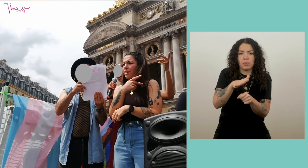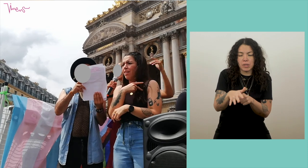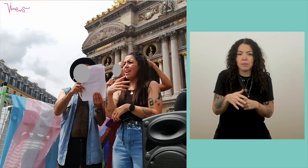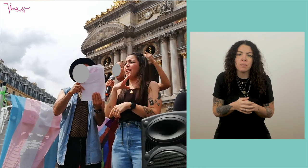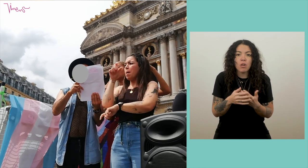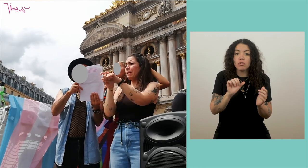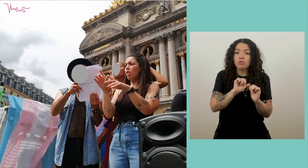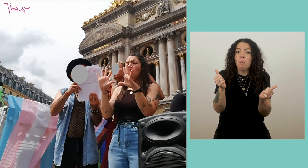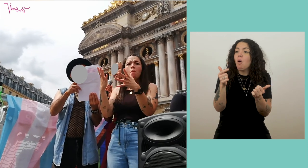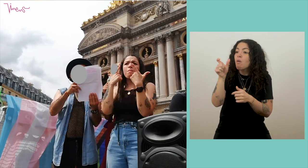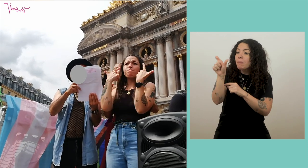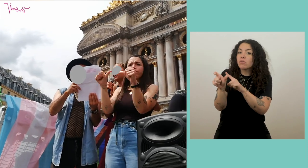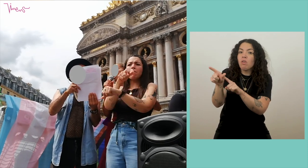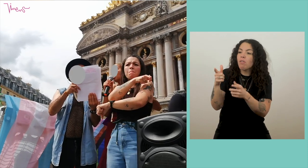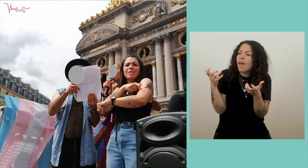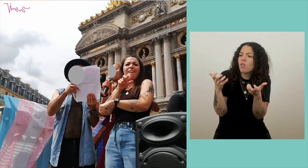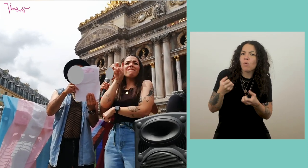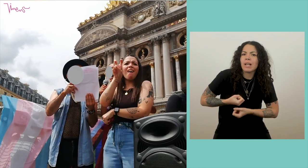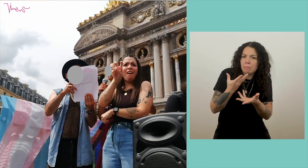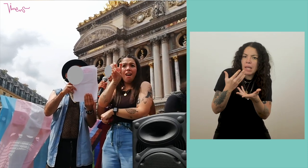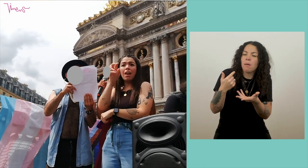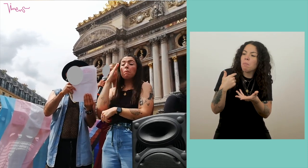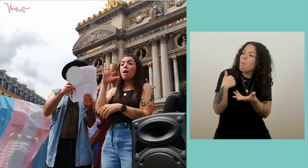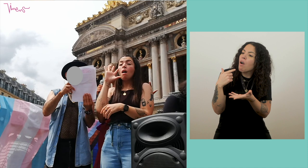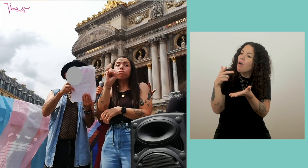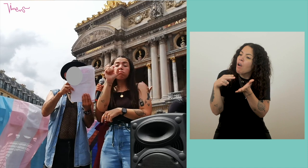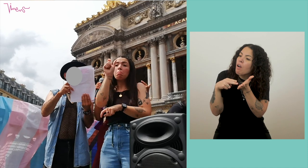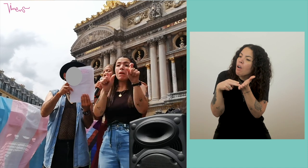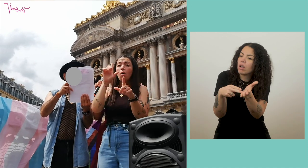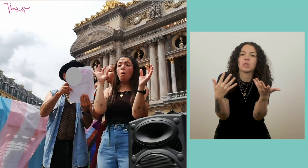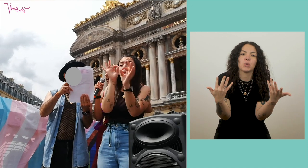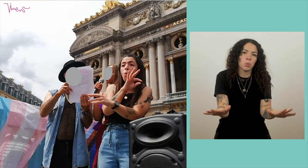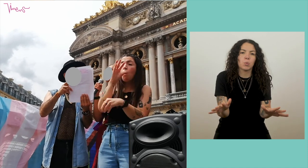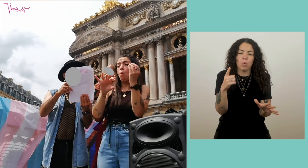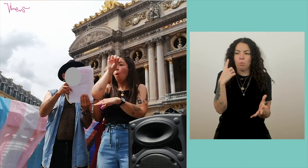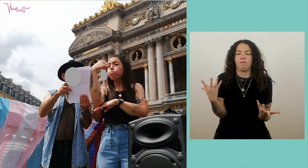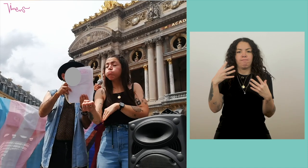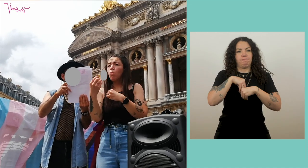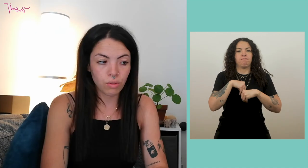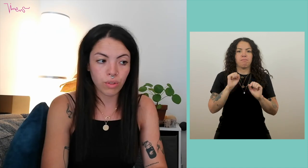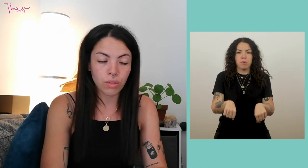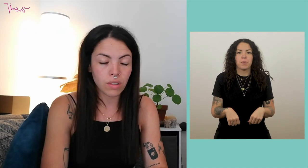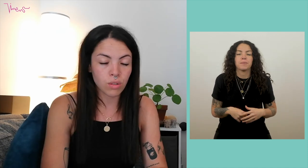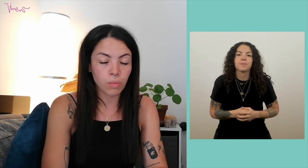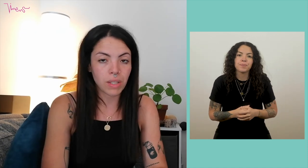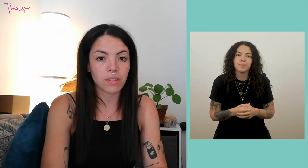had to know what the intentions of the different collectives were and what they wanted to convey in their messages to then be able to embody them once we were there.